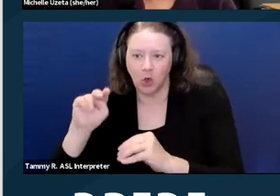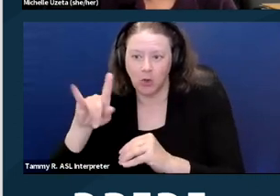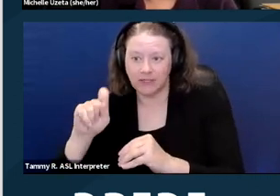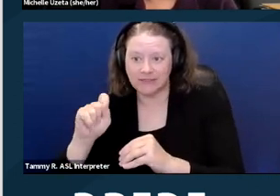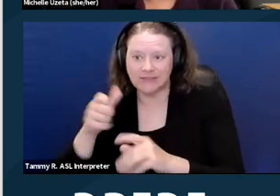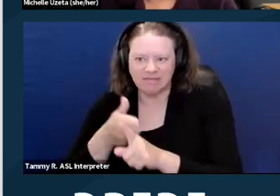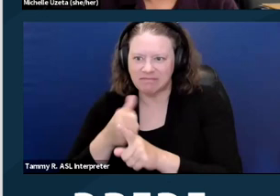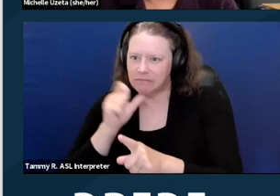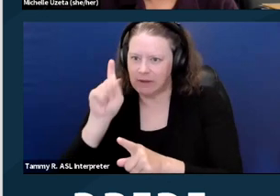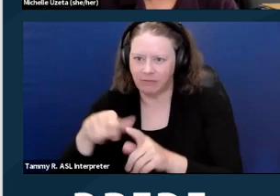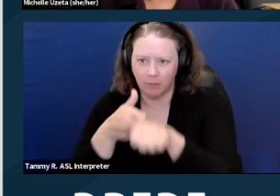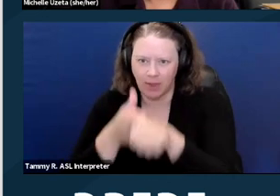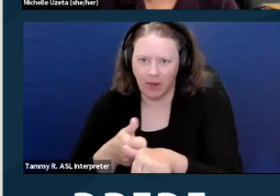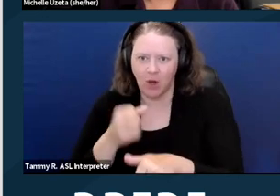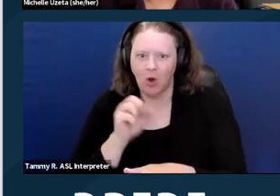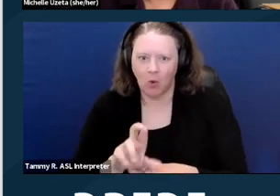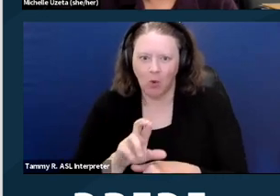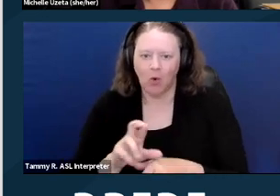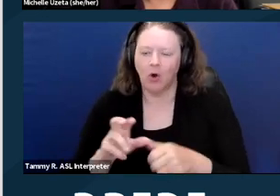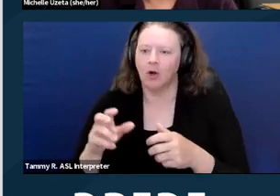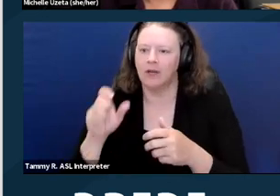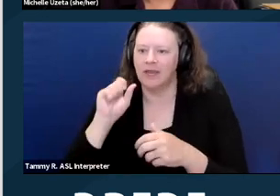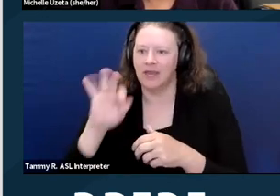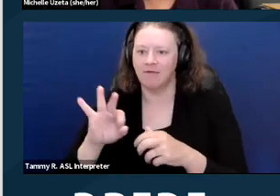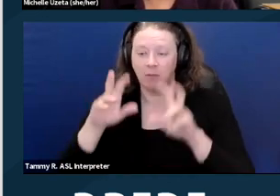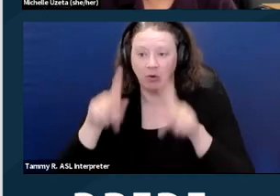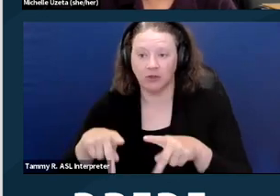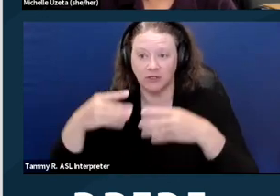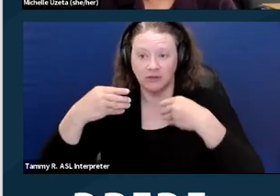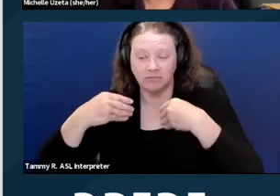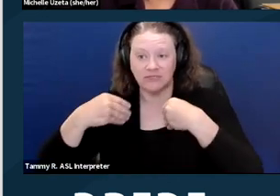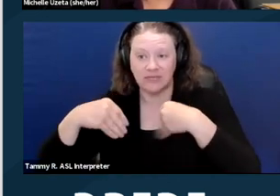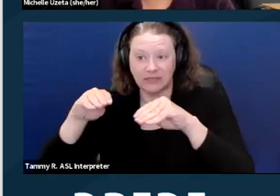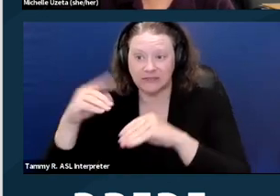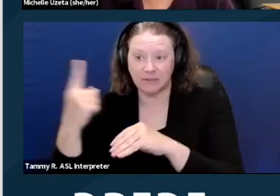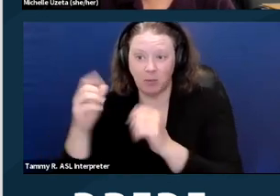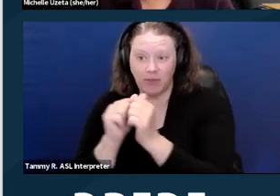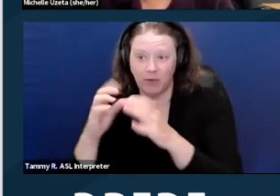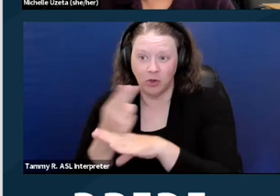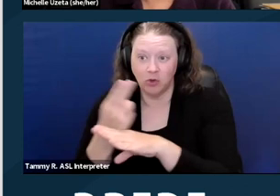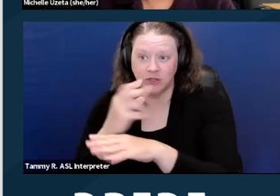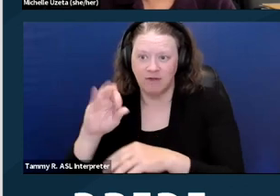by their owner without the use of an agent, or housing operated by religious organizations